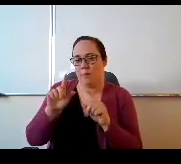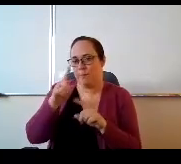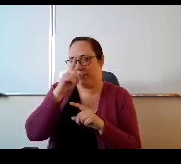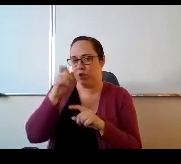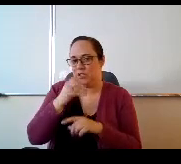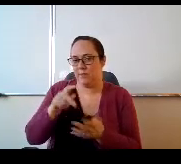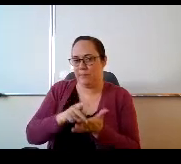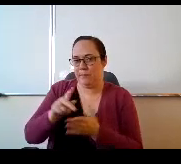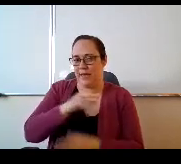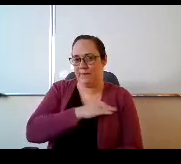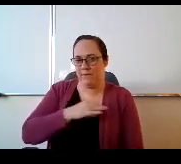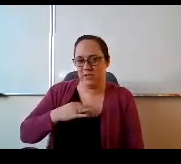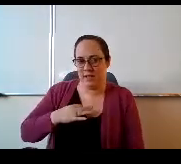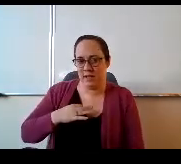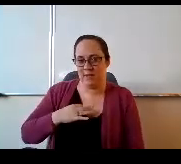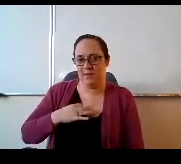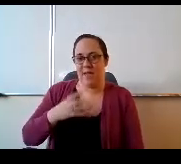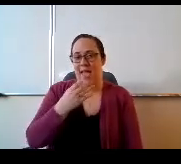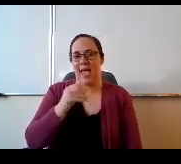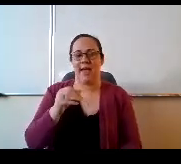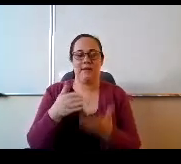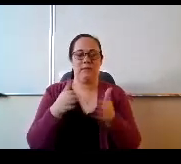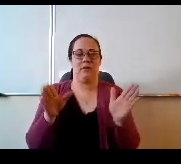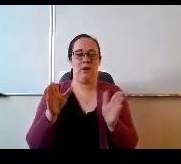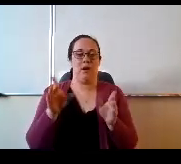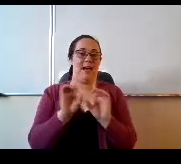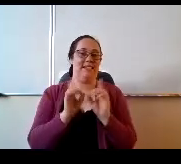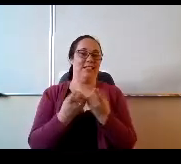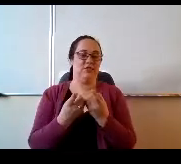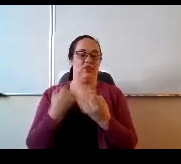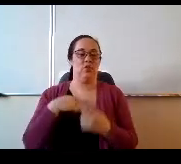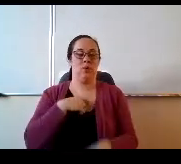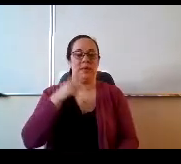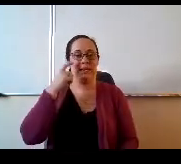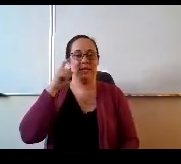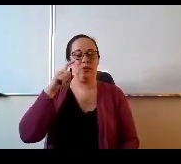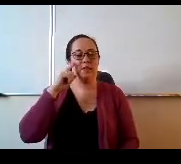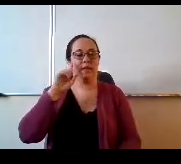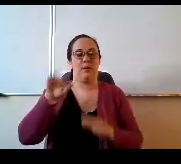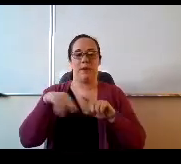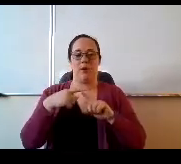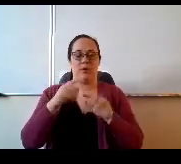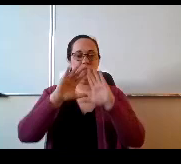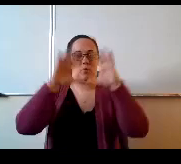I think we need to look at this holistically and just make sure that